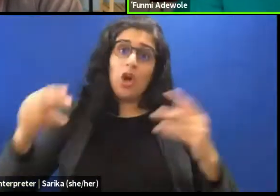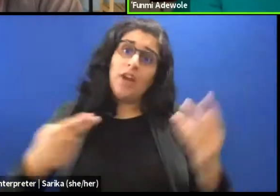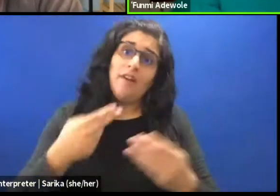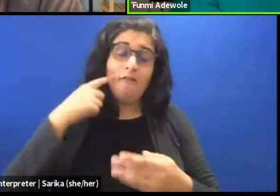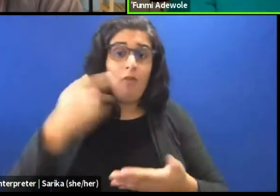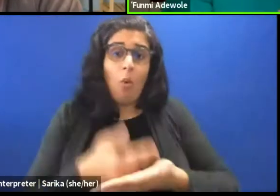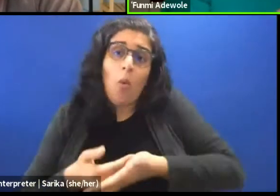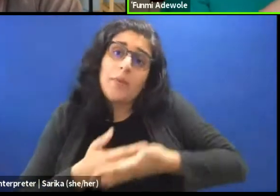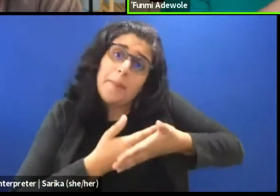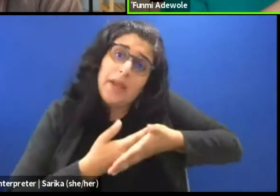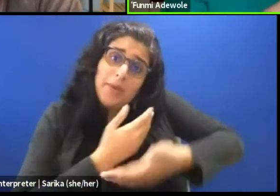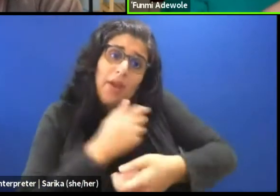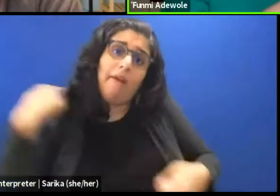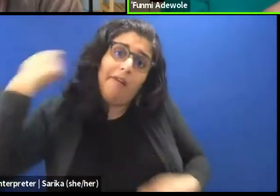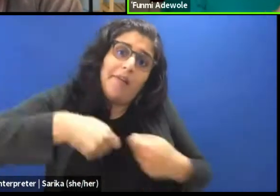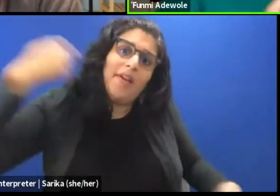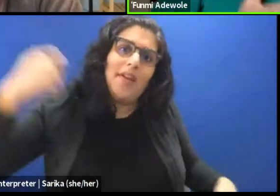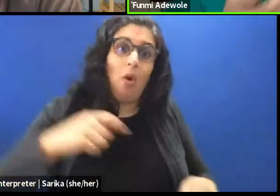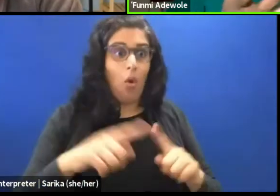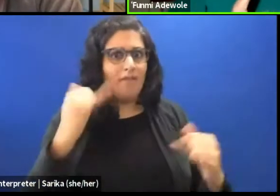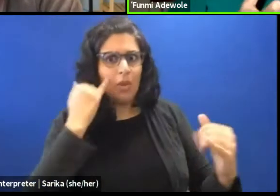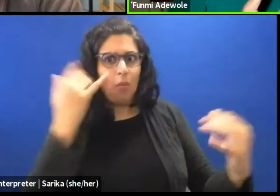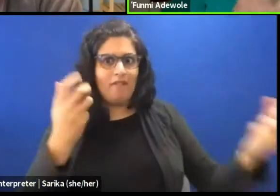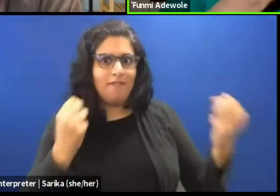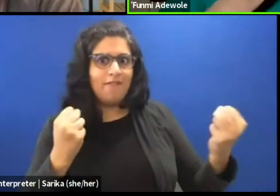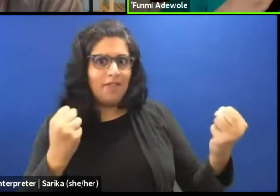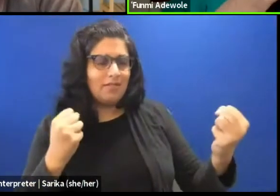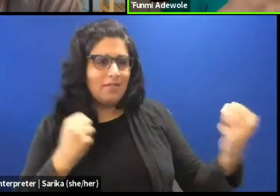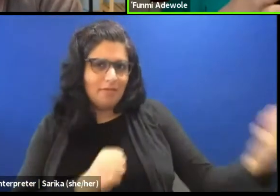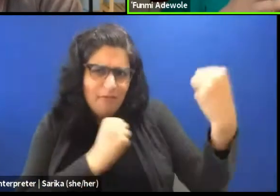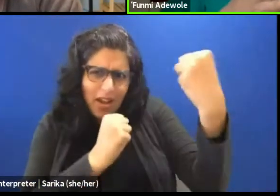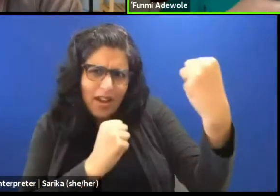so many different forms culturally and that was embodied.